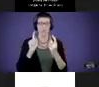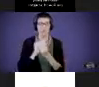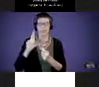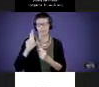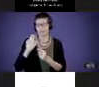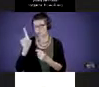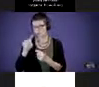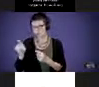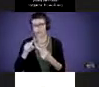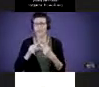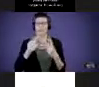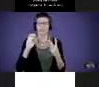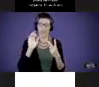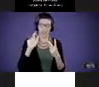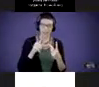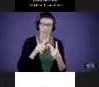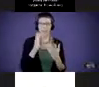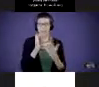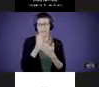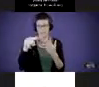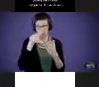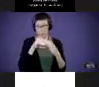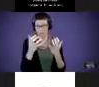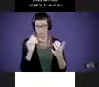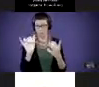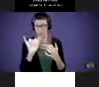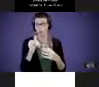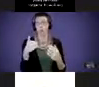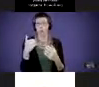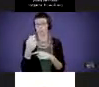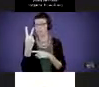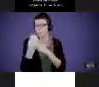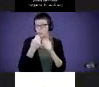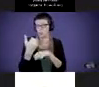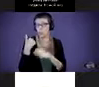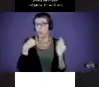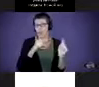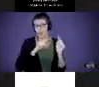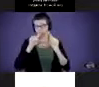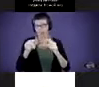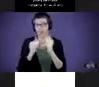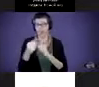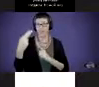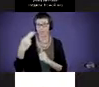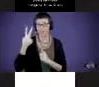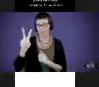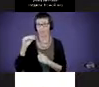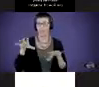and maybe some of you that are in the audience now. Two years ago I came out with Hands and Voices and did some training and workshops and